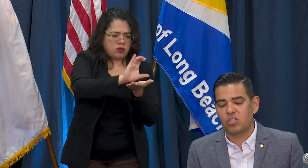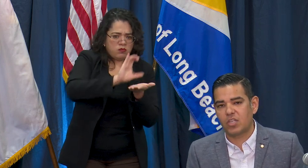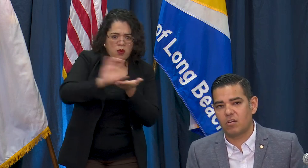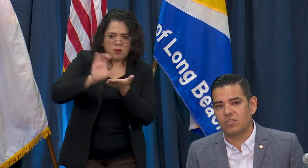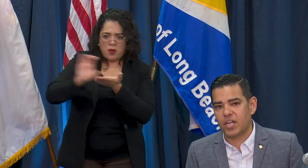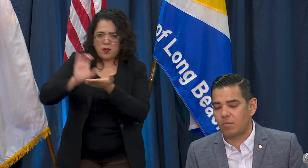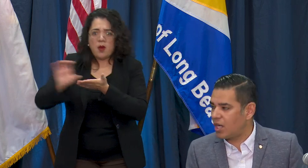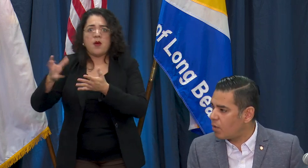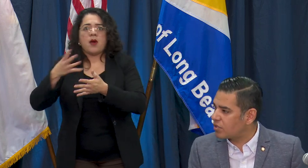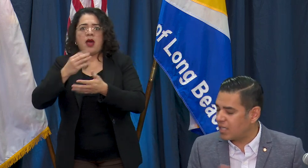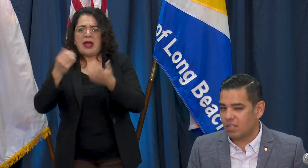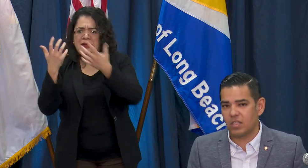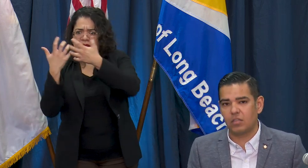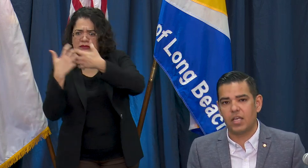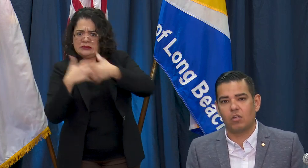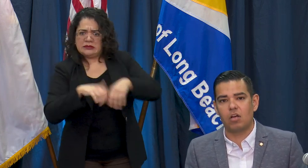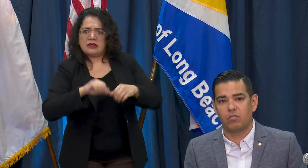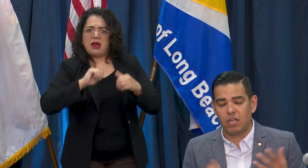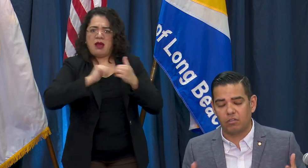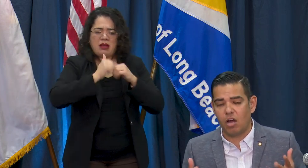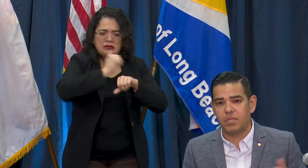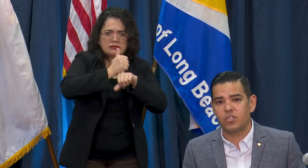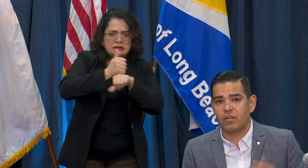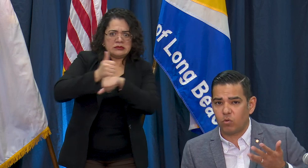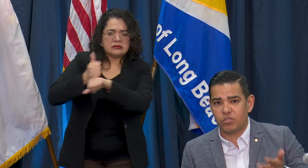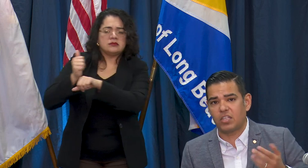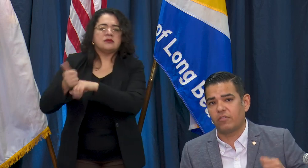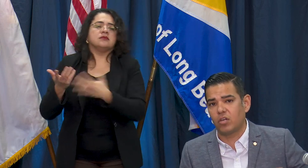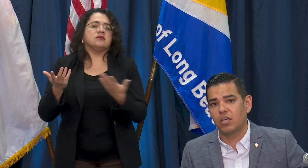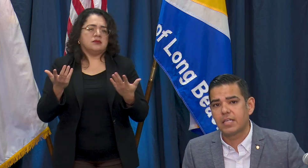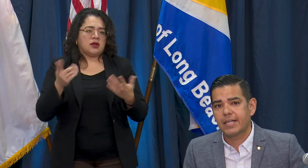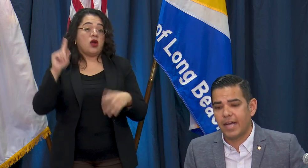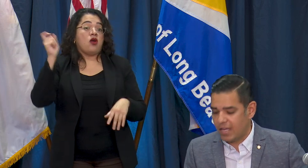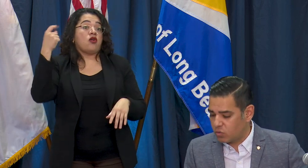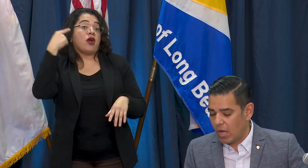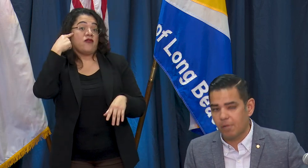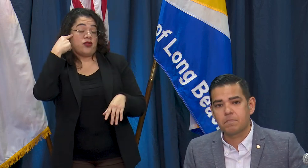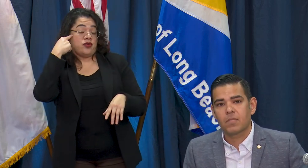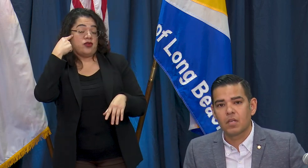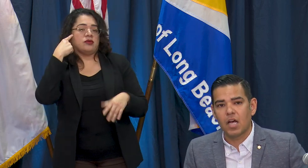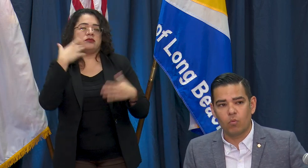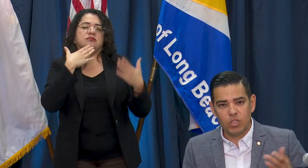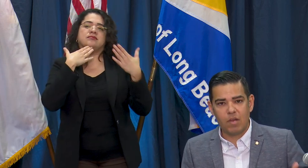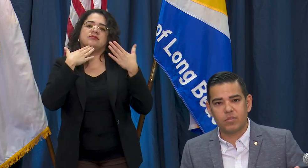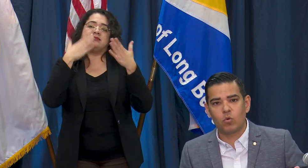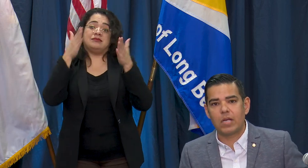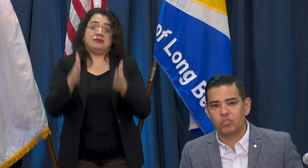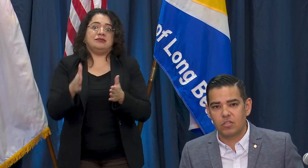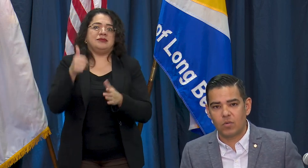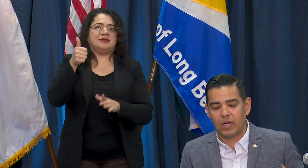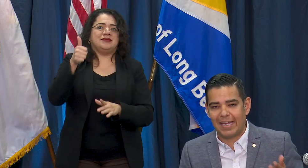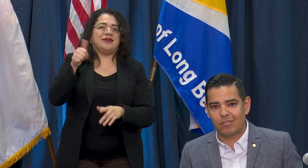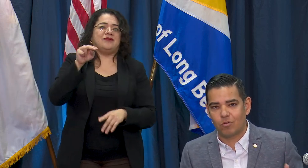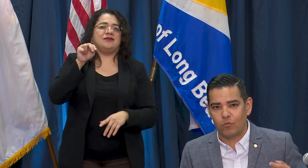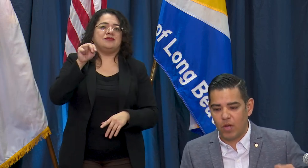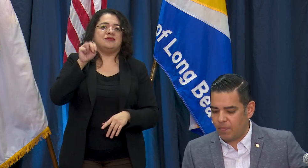legislators in Sacramento representing us in Long Beach and of course the Governor as well. We do have some questions that we're going to answer from